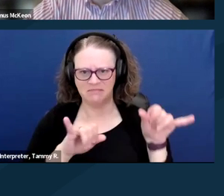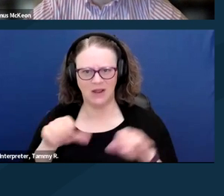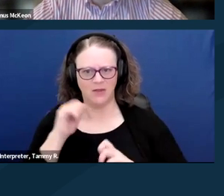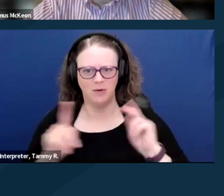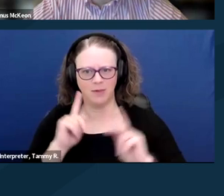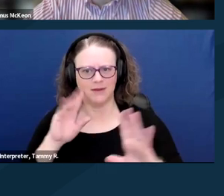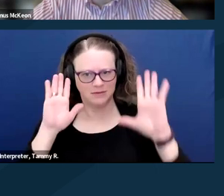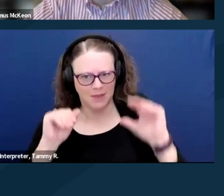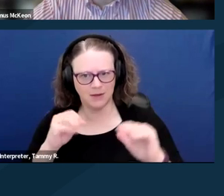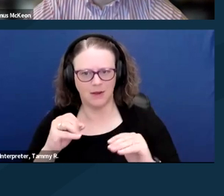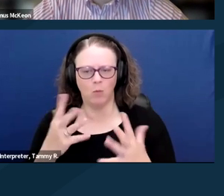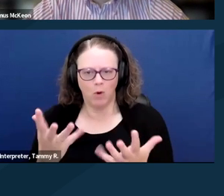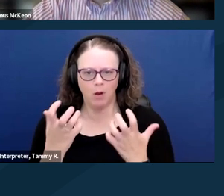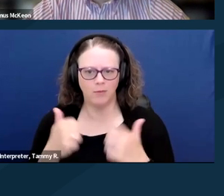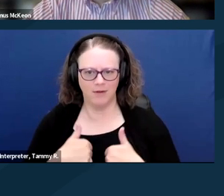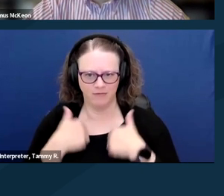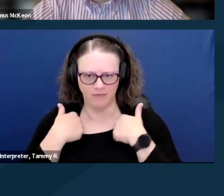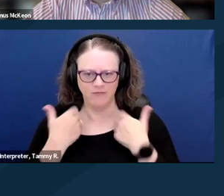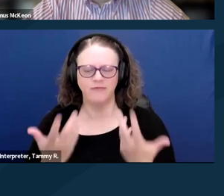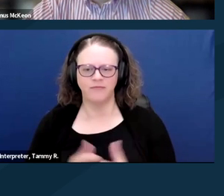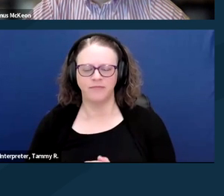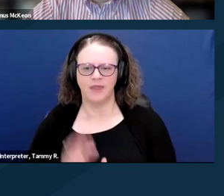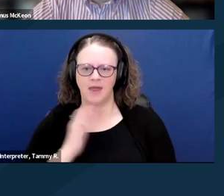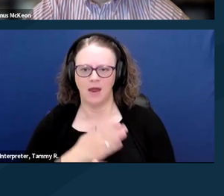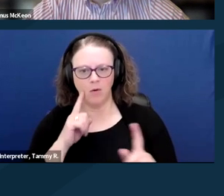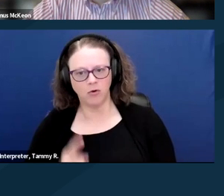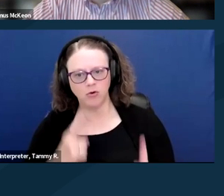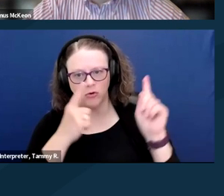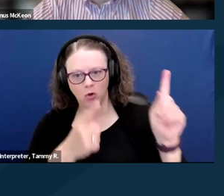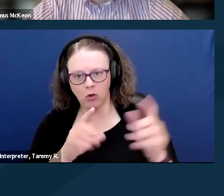And our goal in Representative Panetta's office